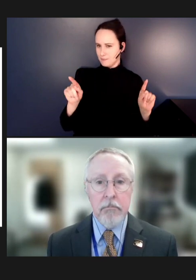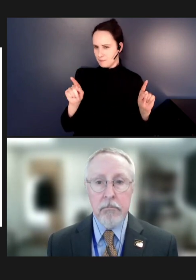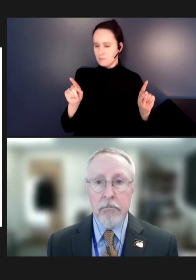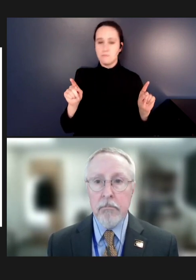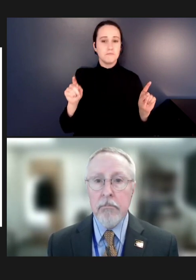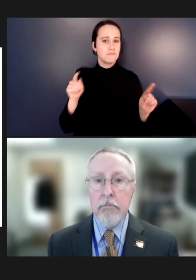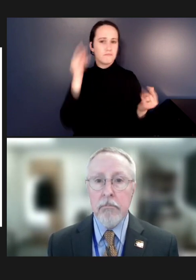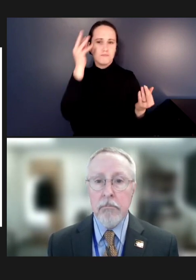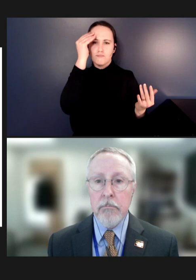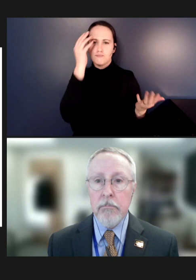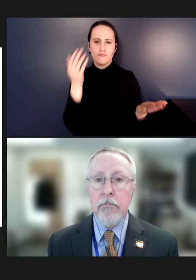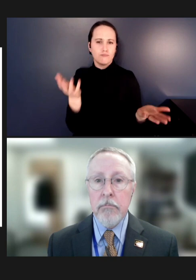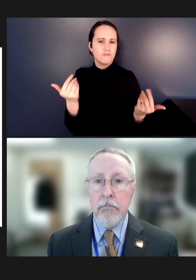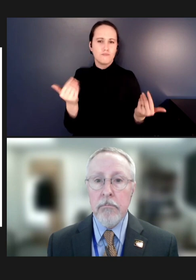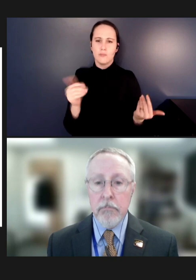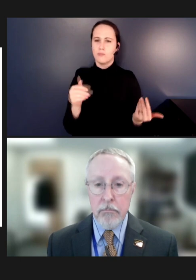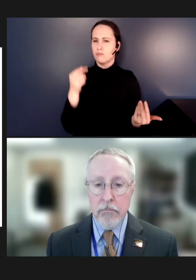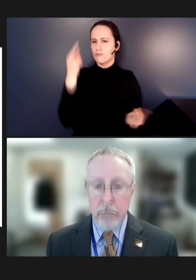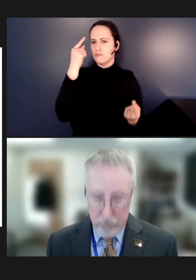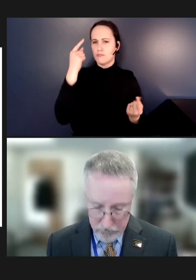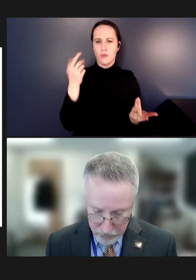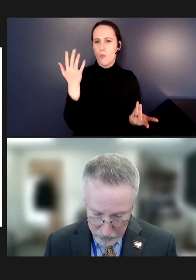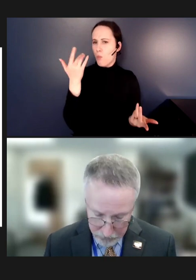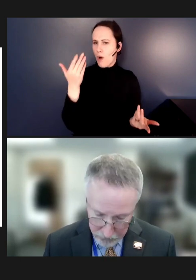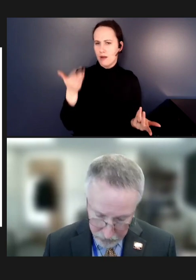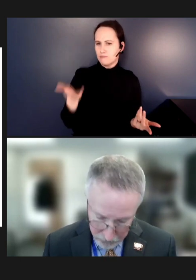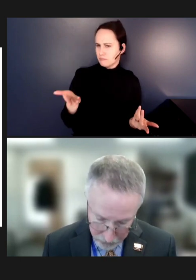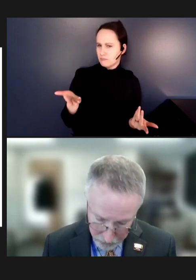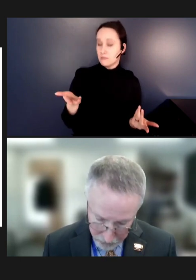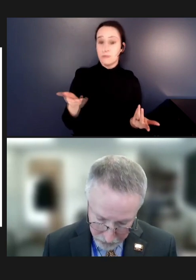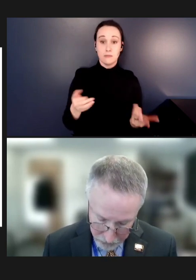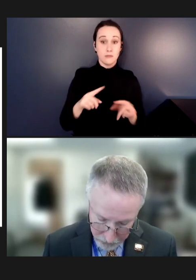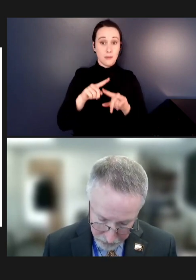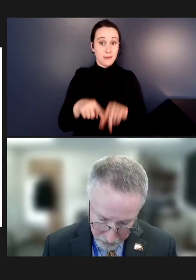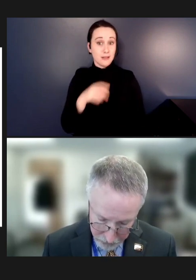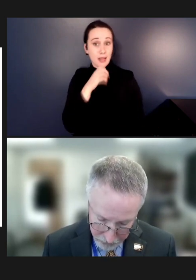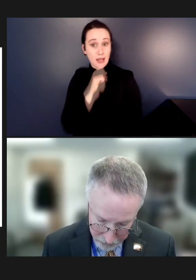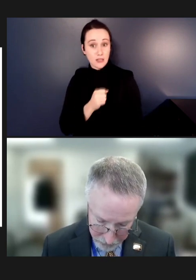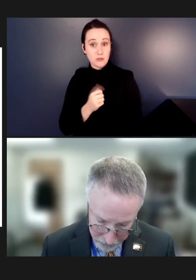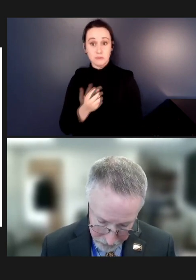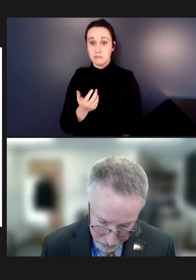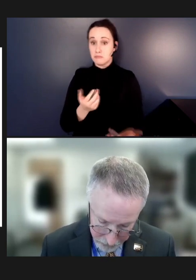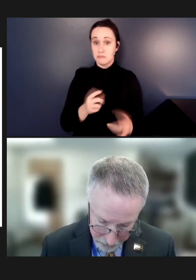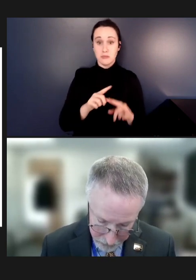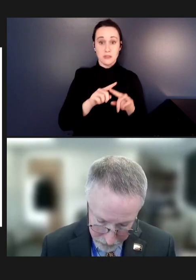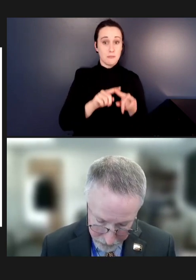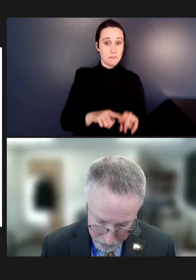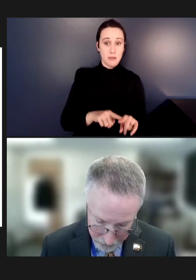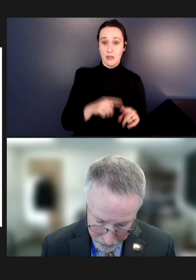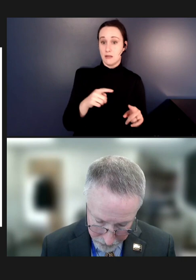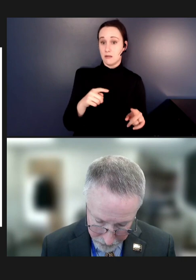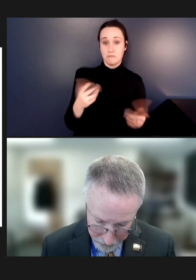panel's thoughts on why that might be, if it's age-related, cold chain-related,